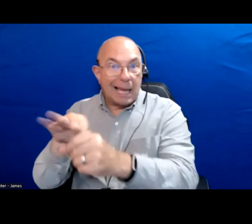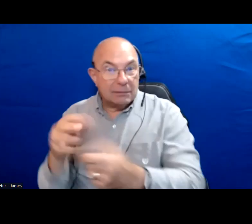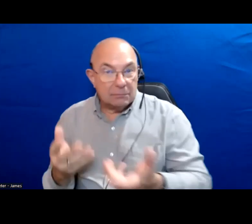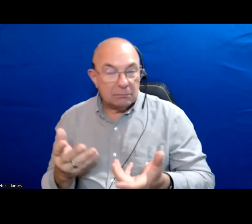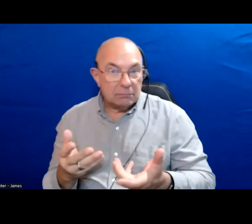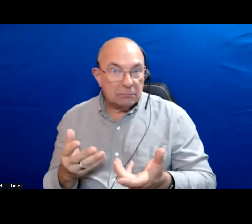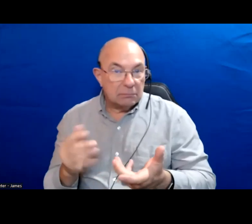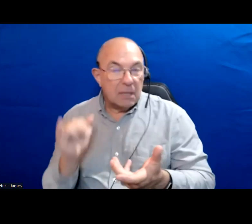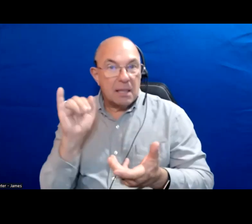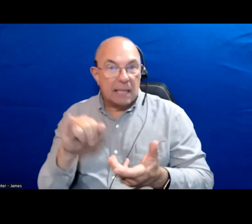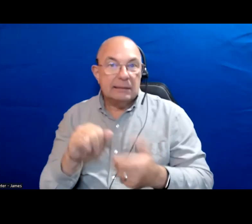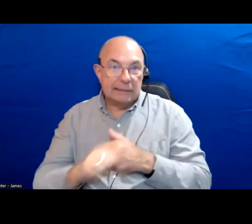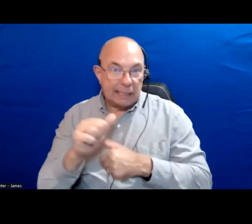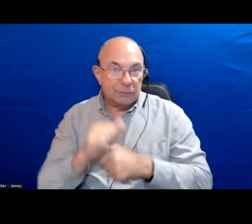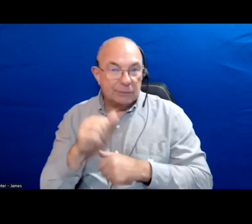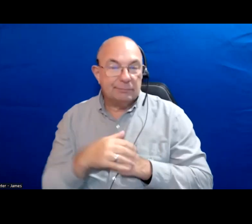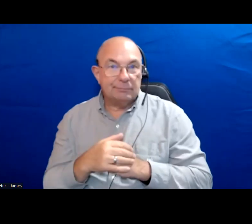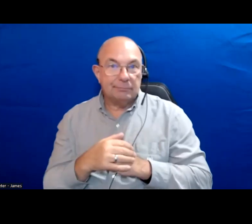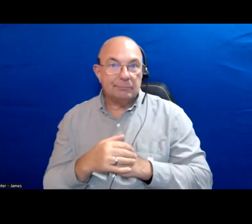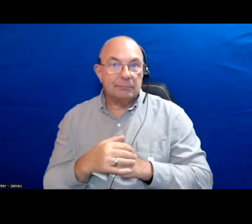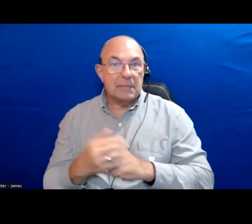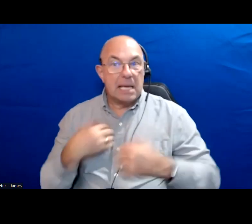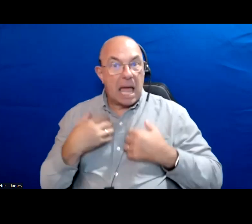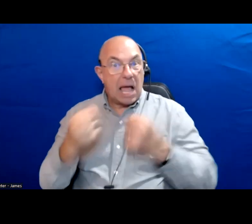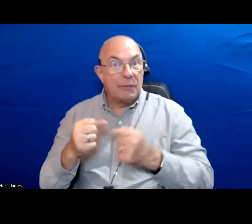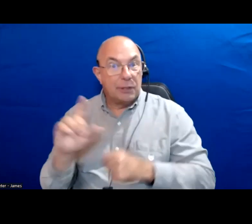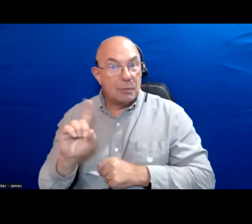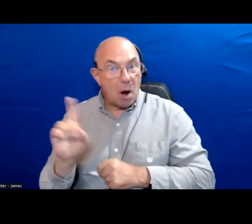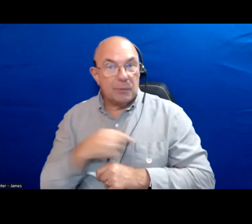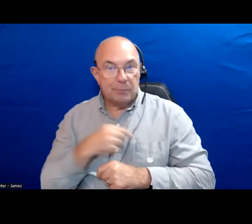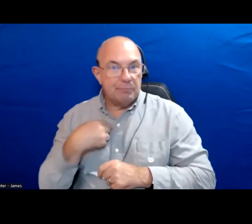And that is dangerous ultimately in a healthy democracy we can all have different opinions